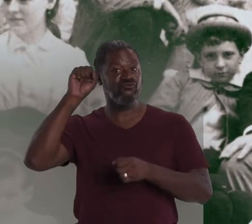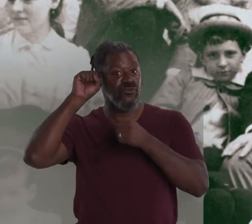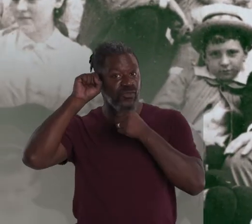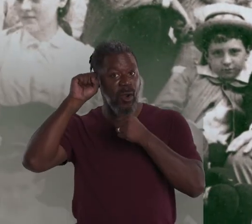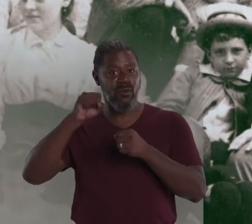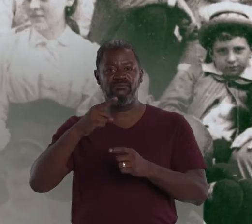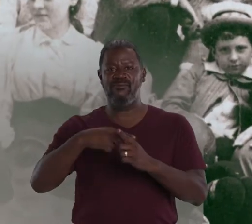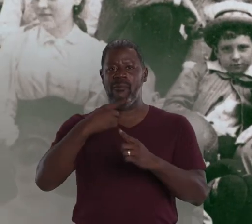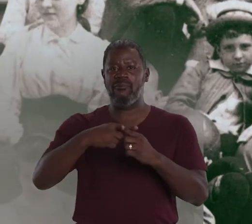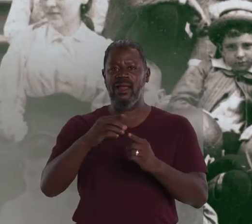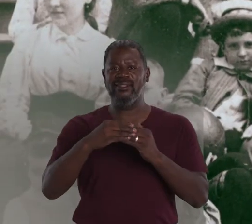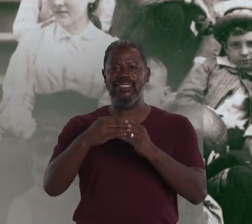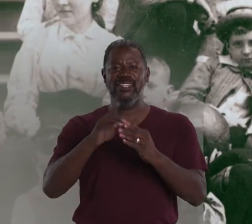then a leader in deaf education.